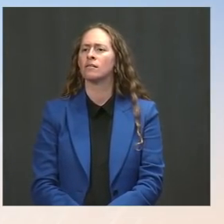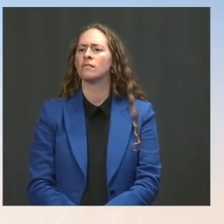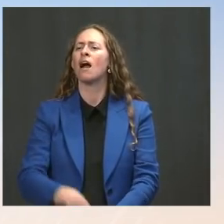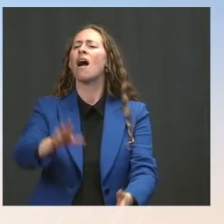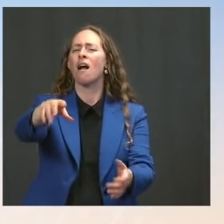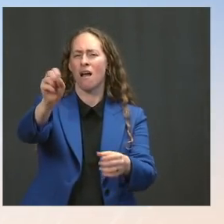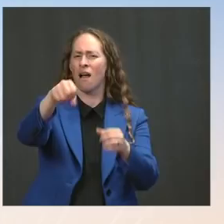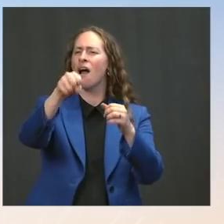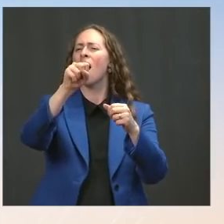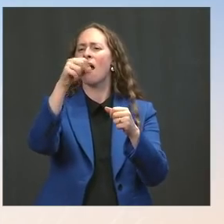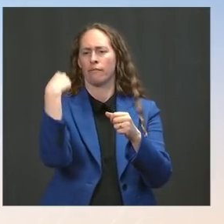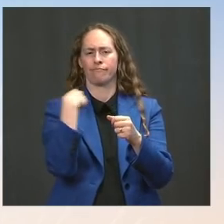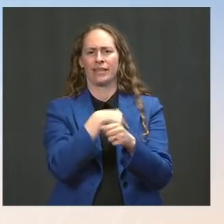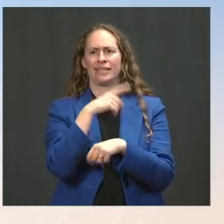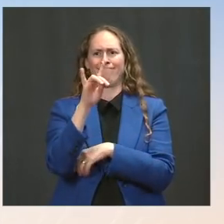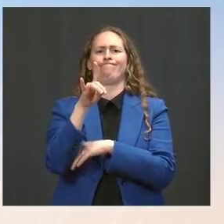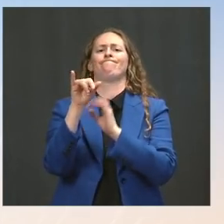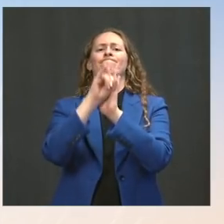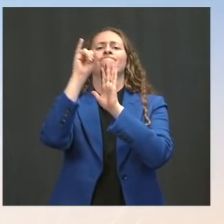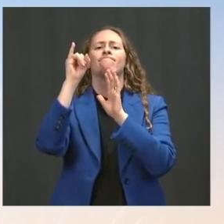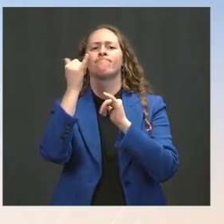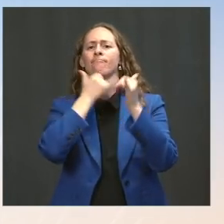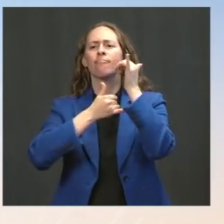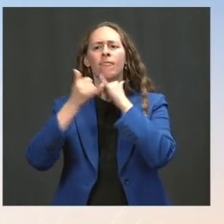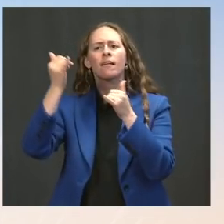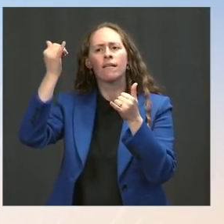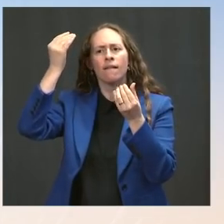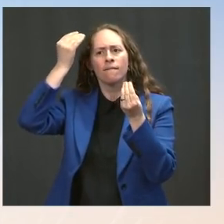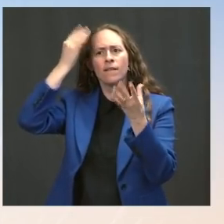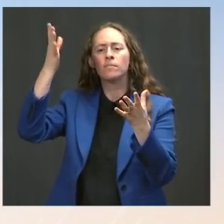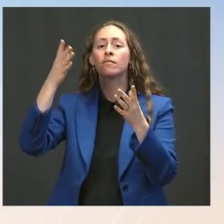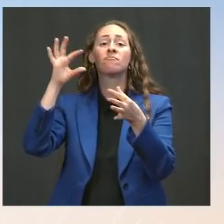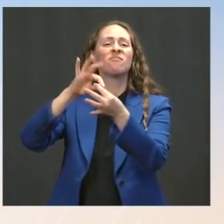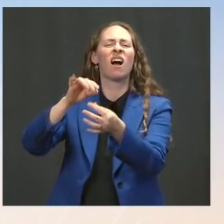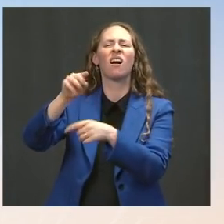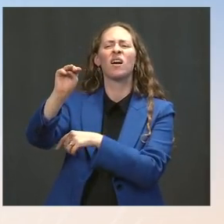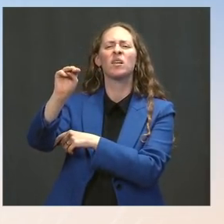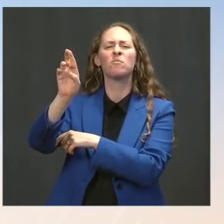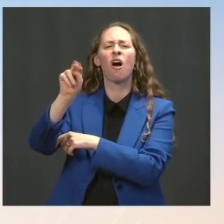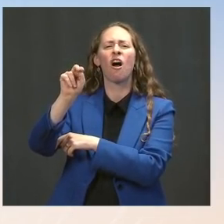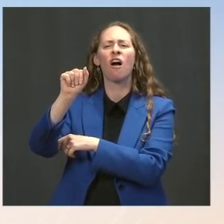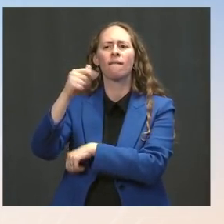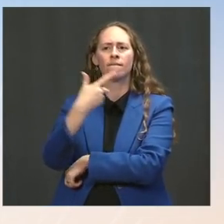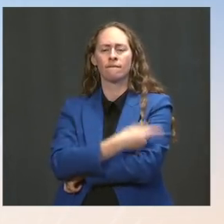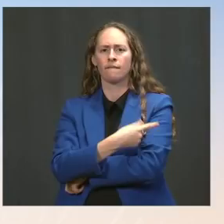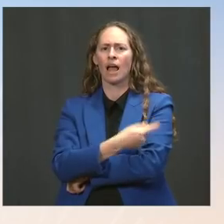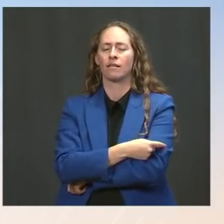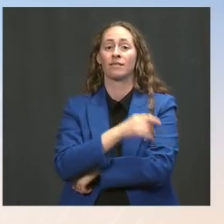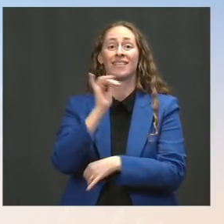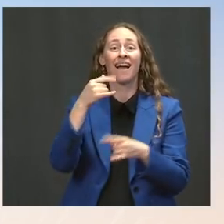around the effectiveness of mRNA vaccines previously from foreign actors.